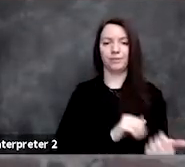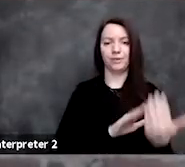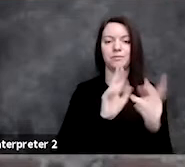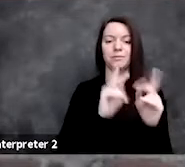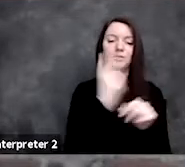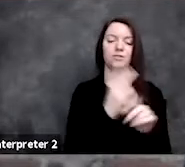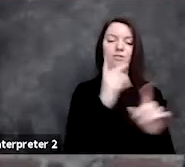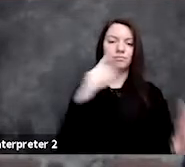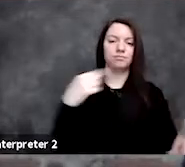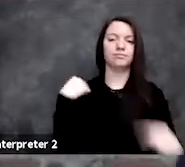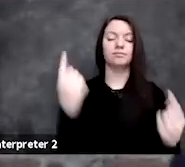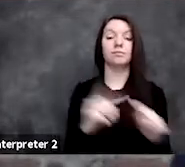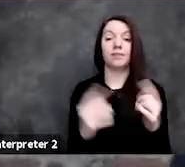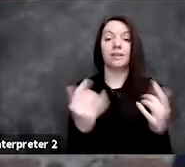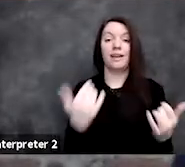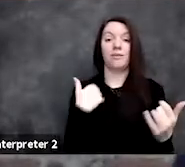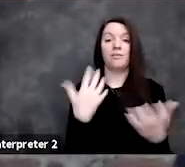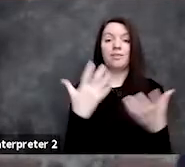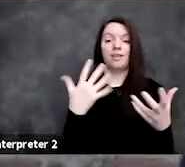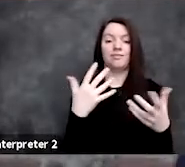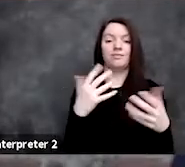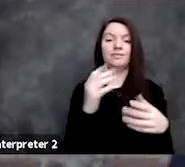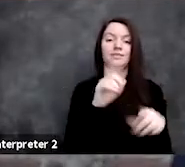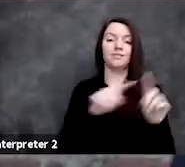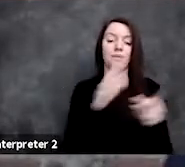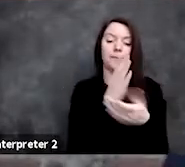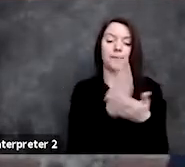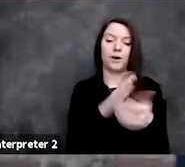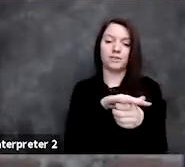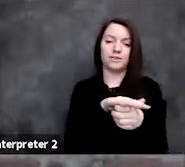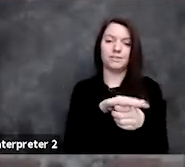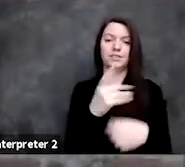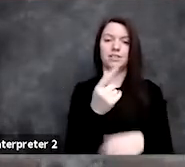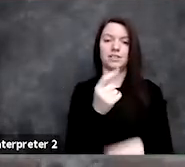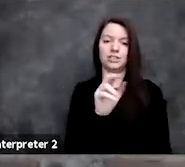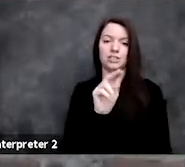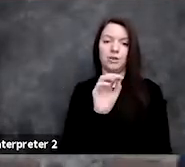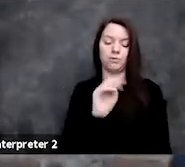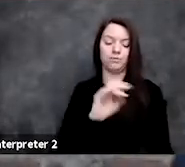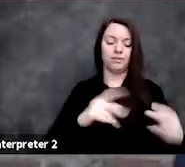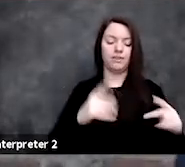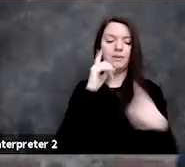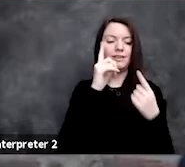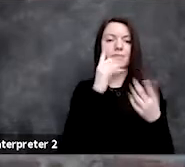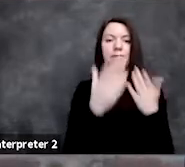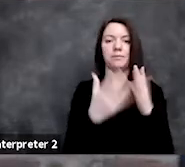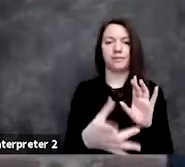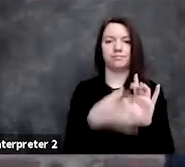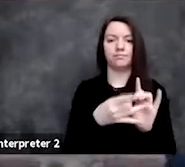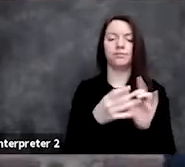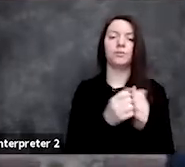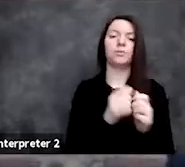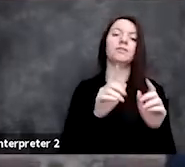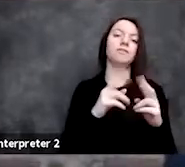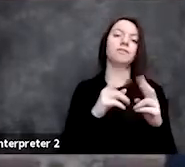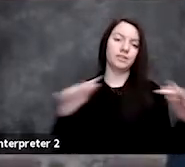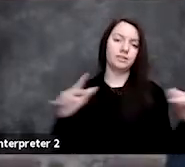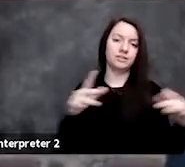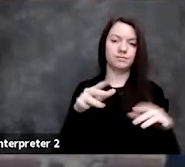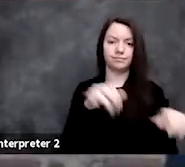is a whole bunch of regions of the genome that we think are linked to these common diseases. And so one question that I'm very interested in is,